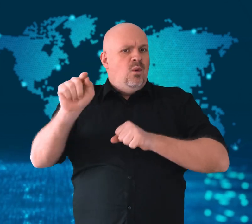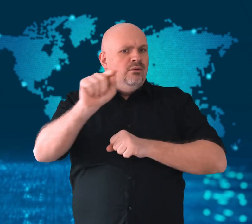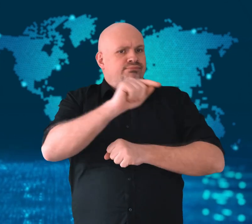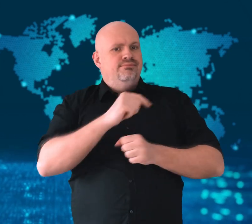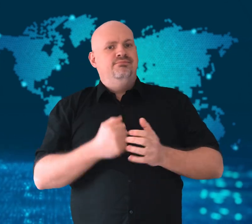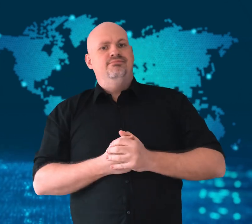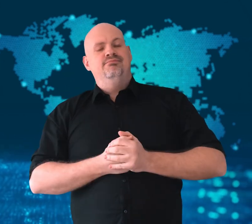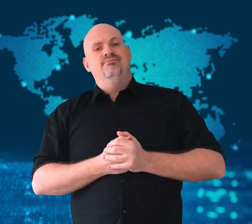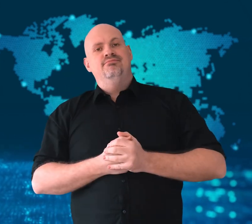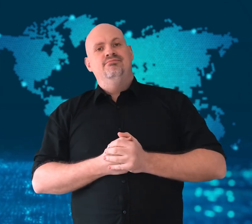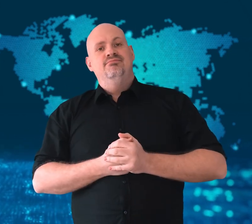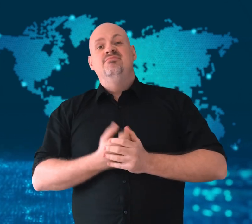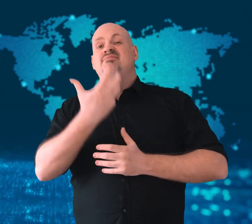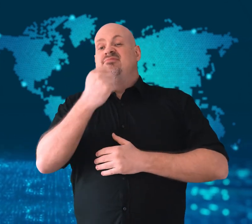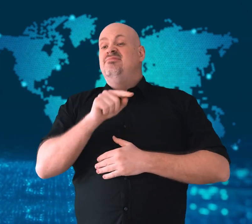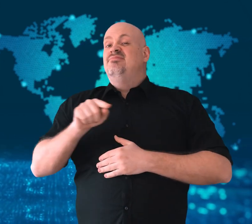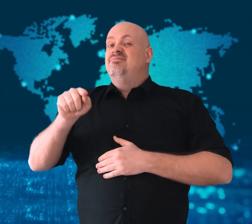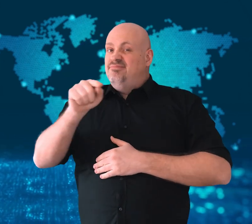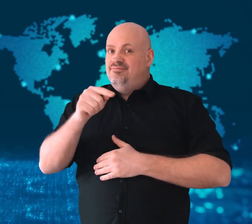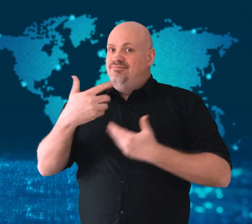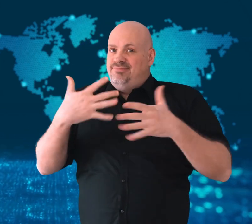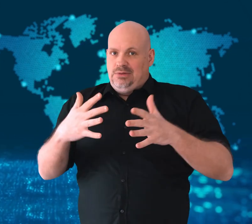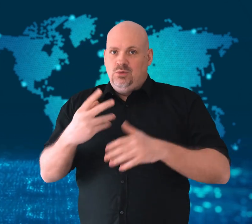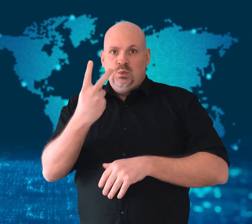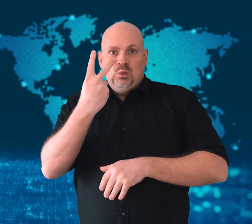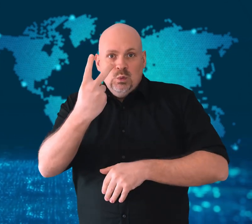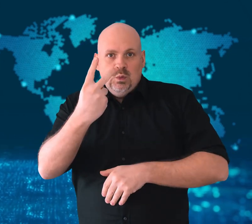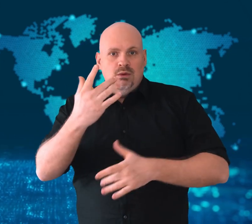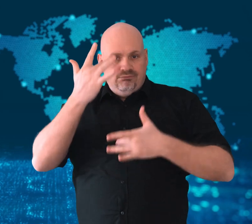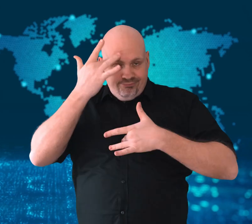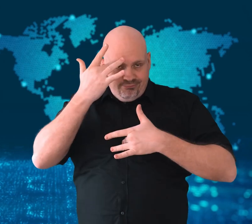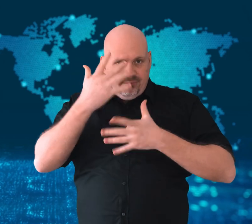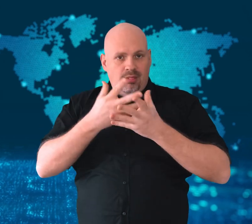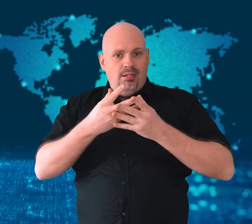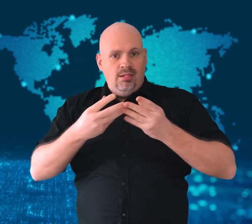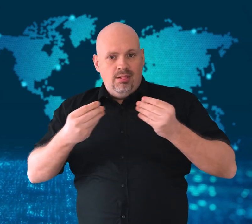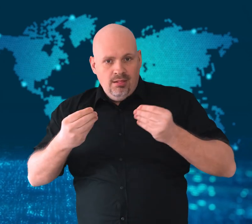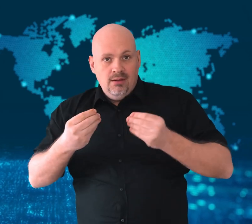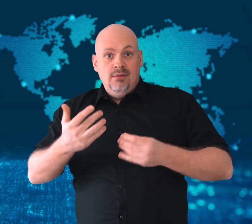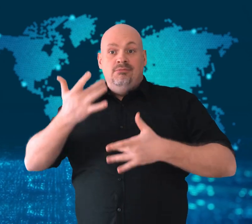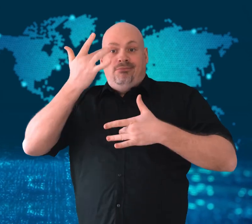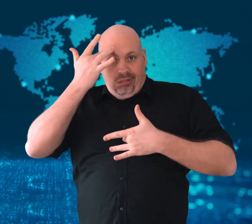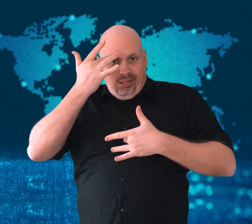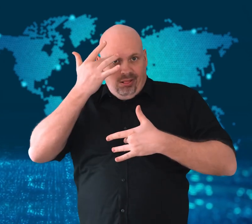Some leaders have even had COVID-19 twice,